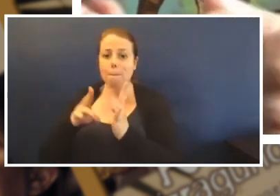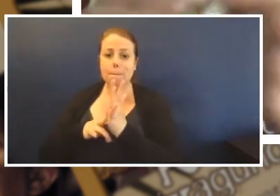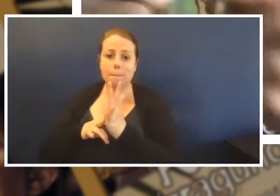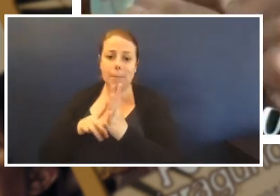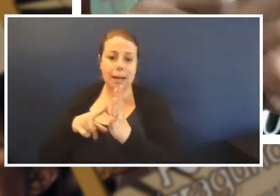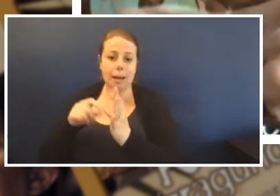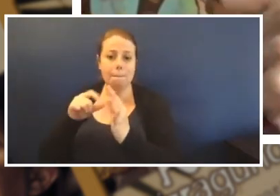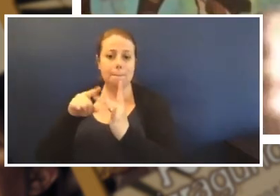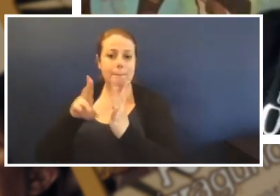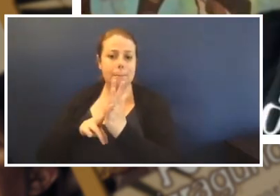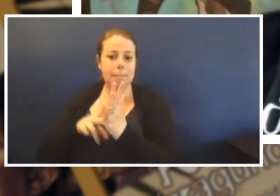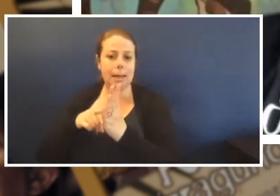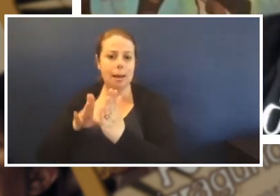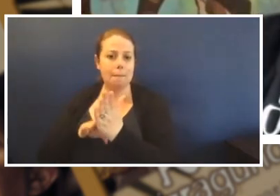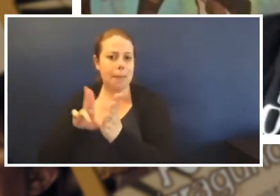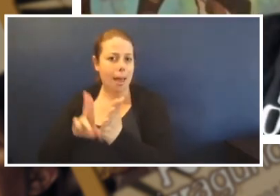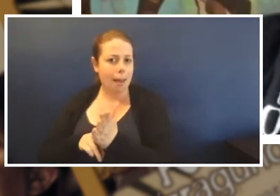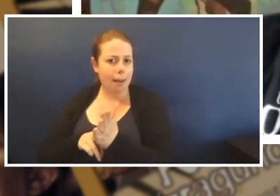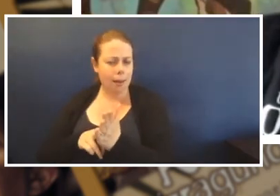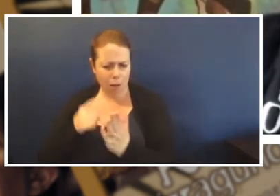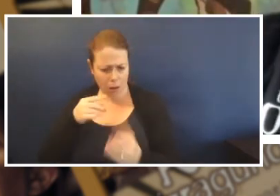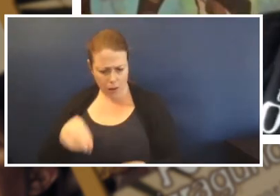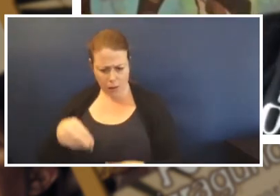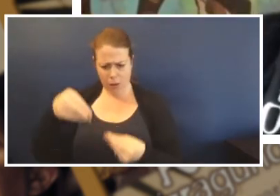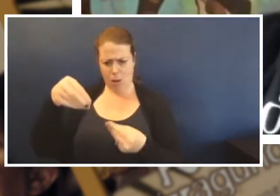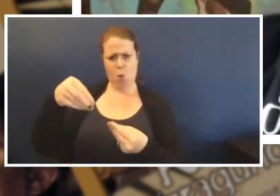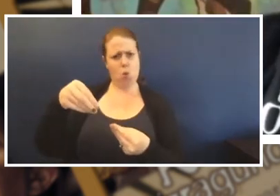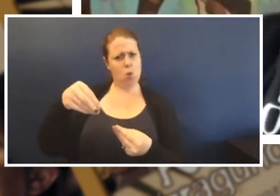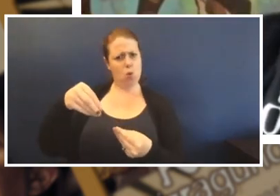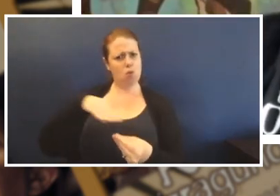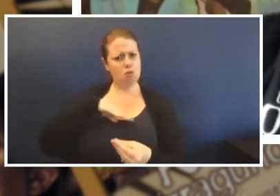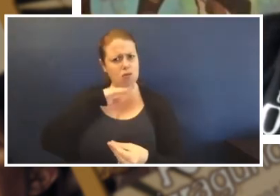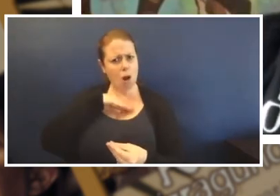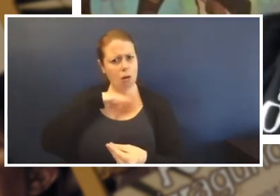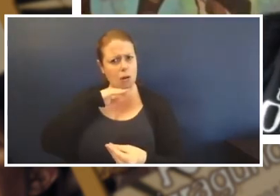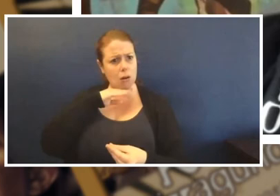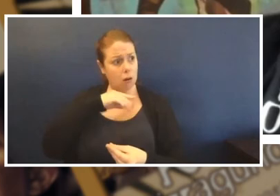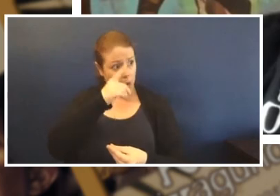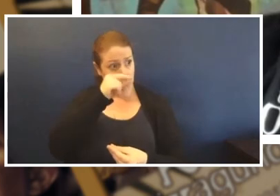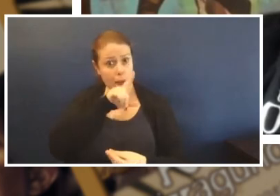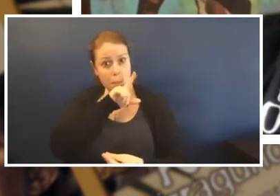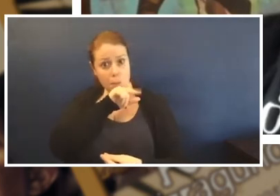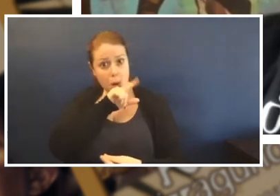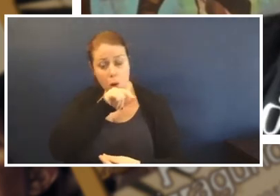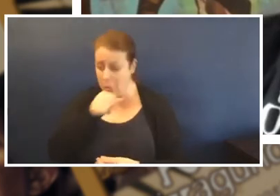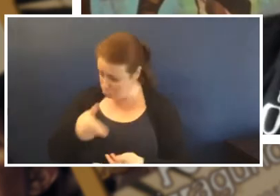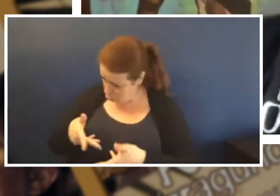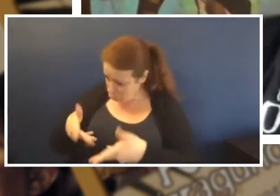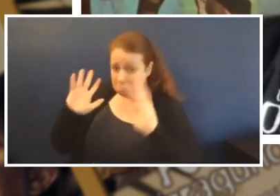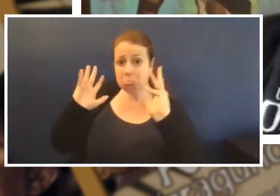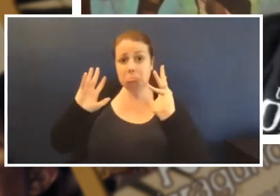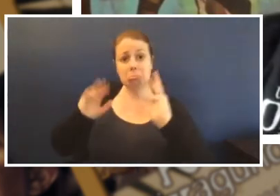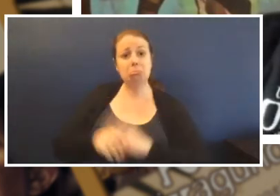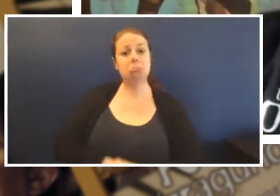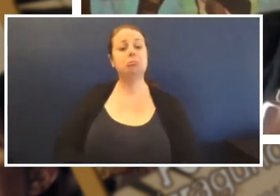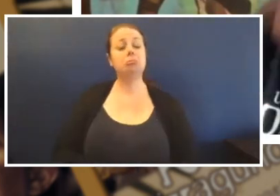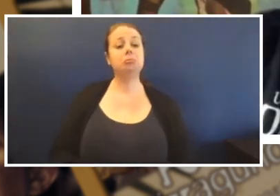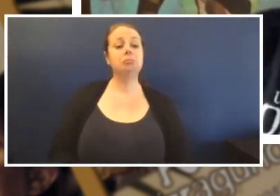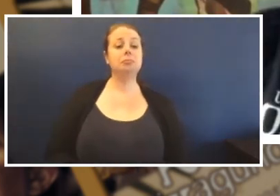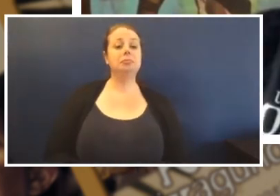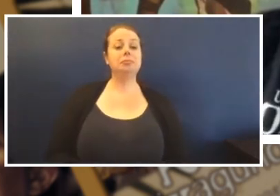interesting about the frog, do you mind if I read this?' Mum said, 'Sure' So Mum's in and out of the,